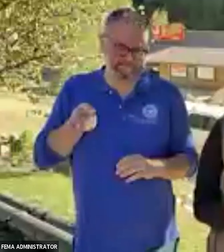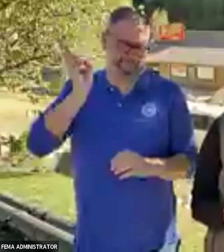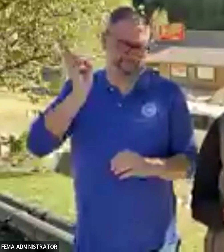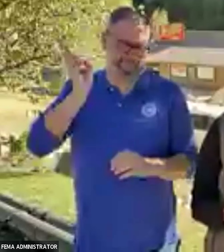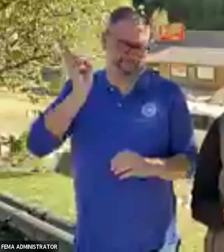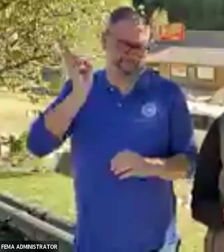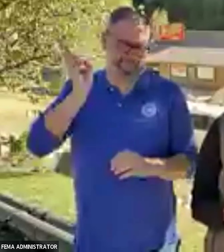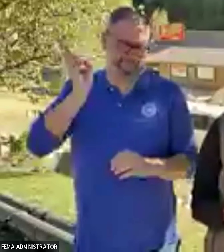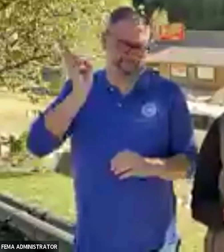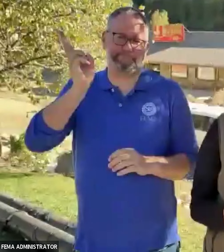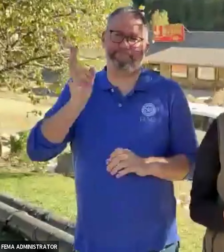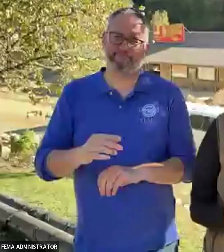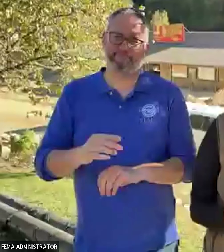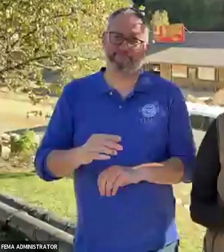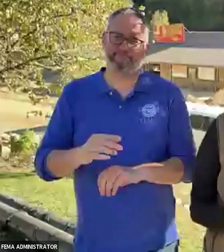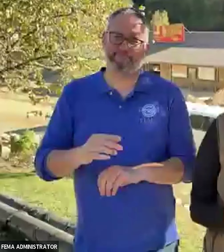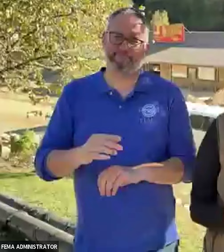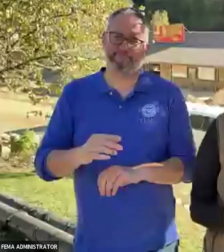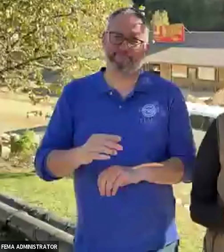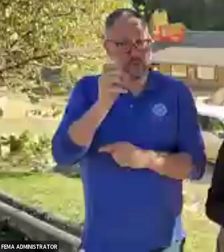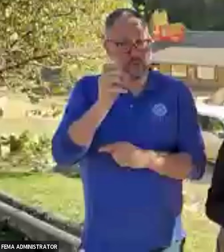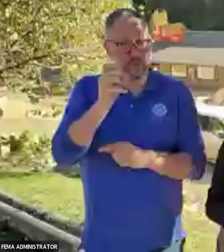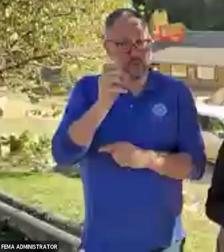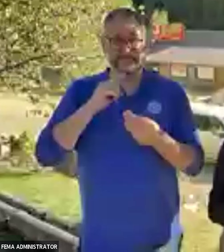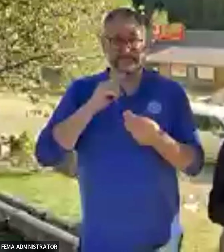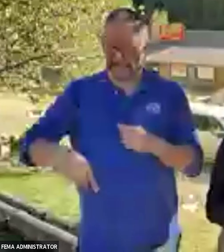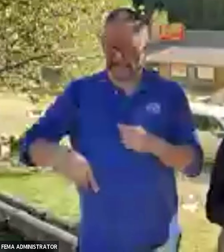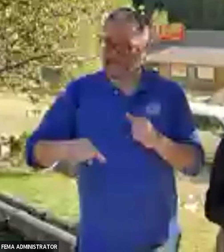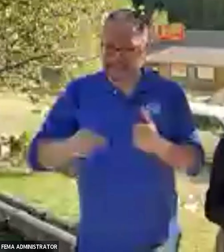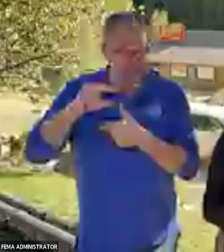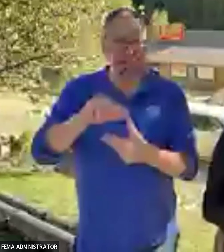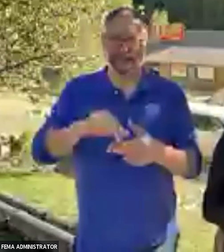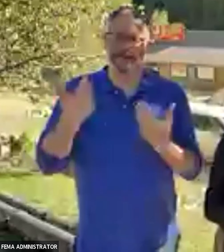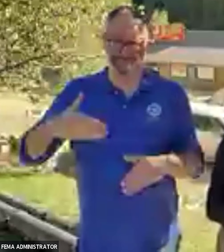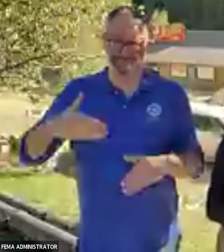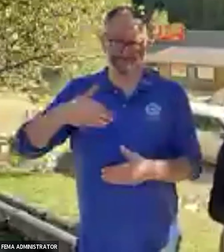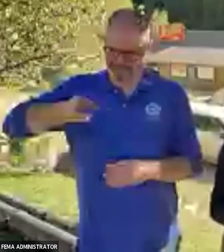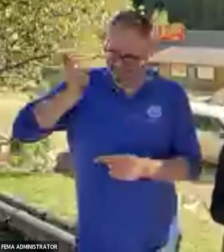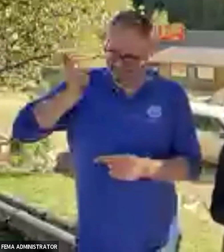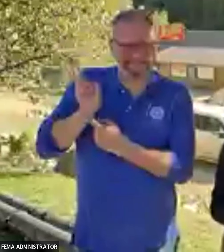But as Governor Cooper has said, Helene was an unprecedented event that requires an unprecedented response.